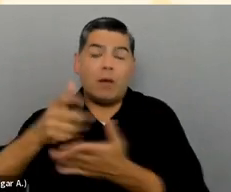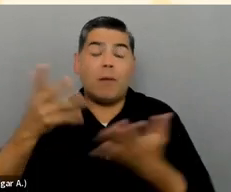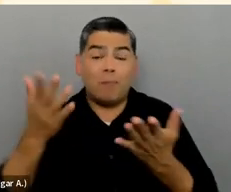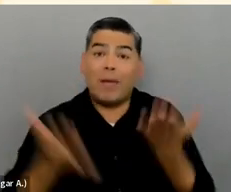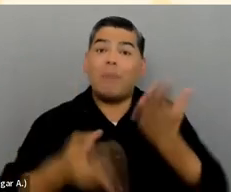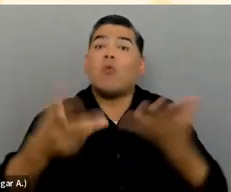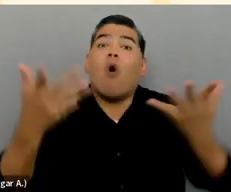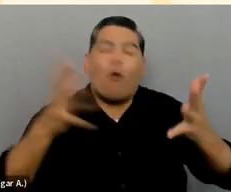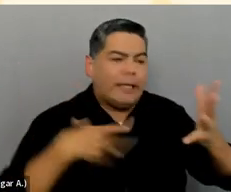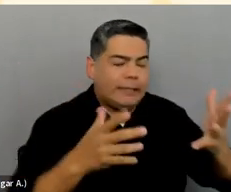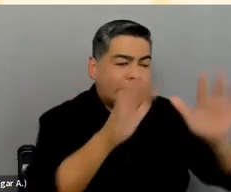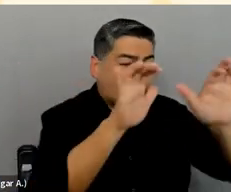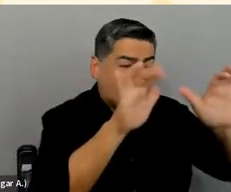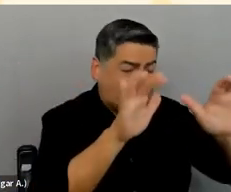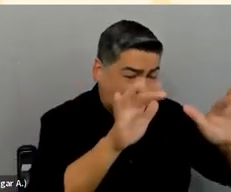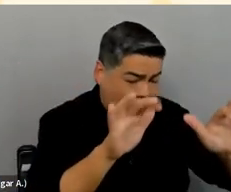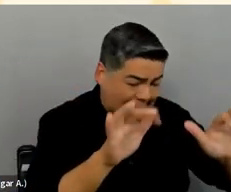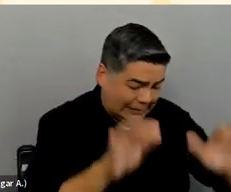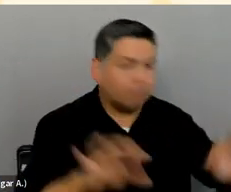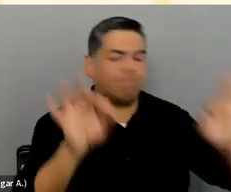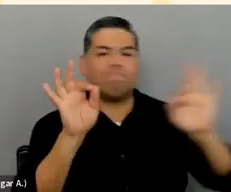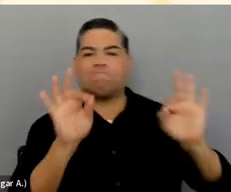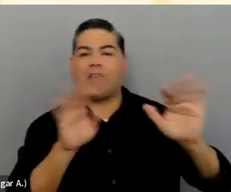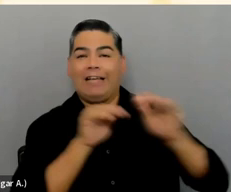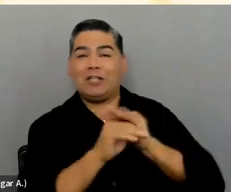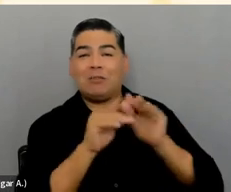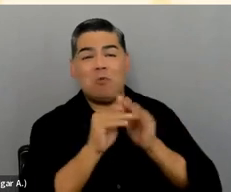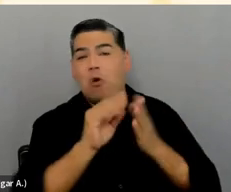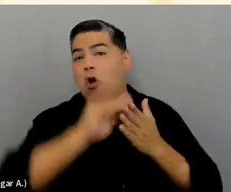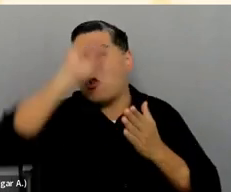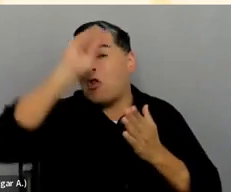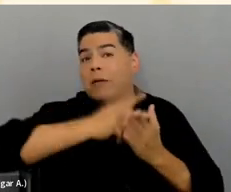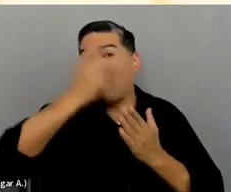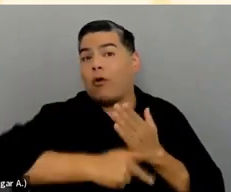to deliver an accessible learning program, you’ve used all the concepts